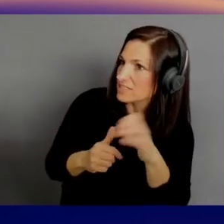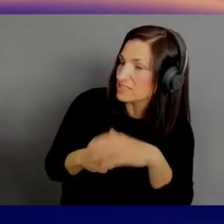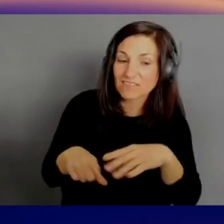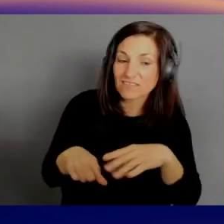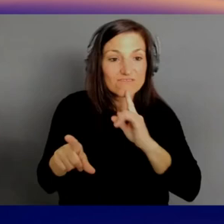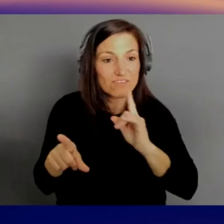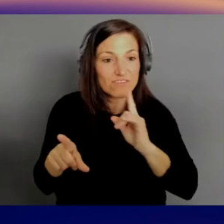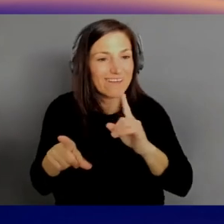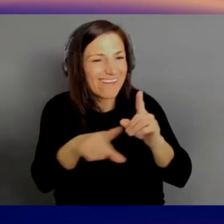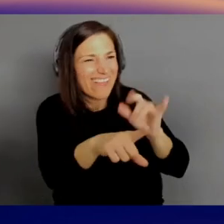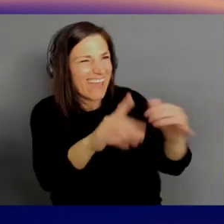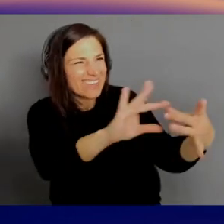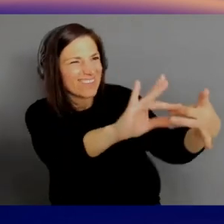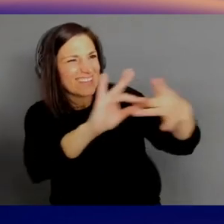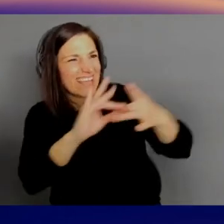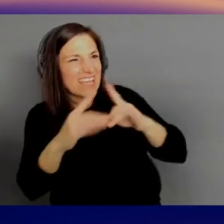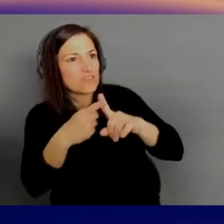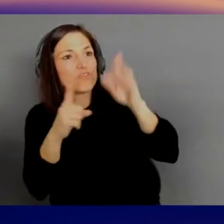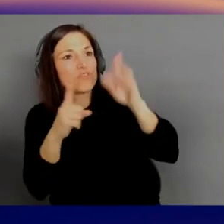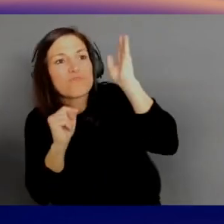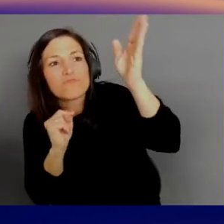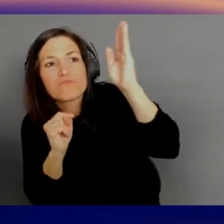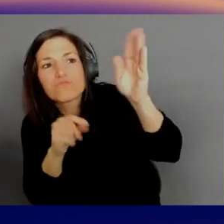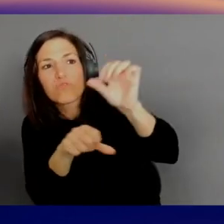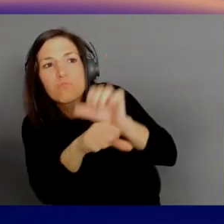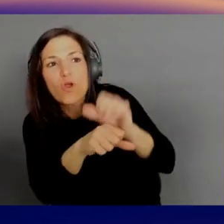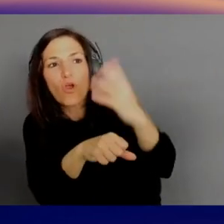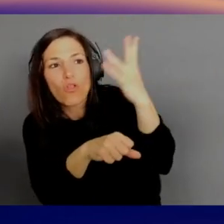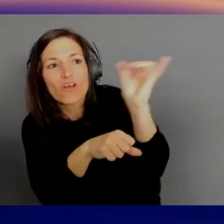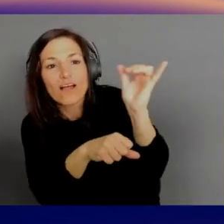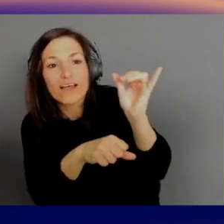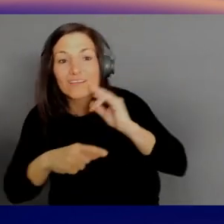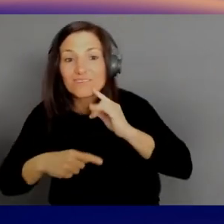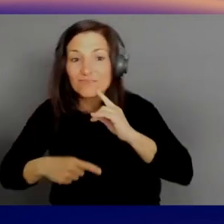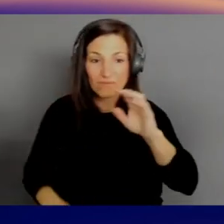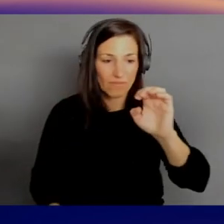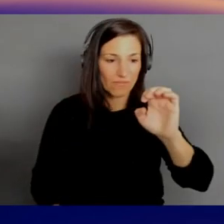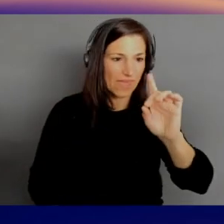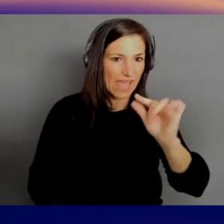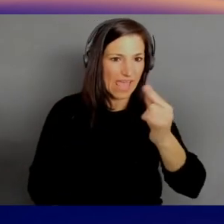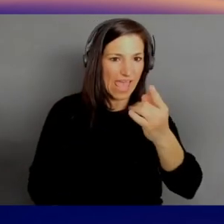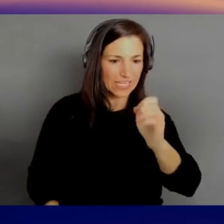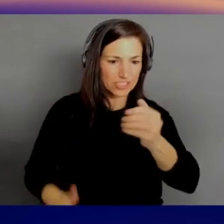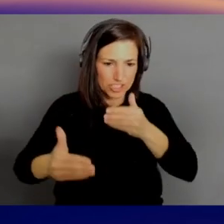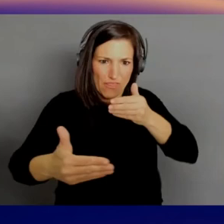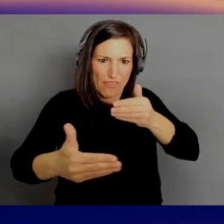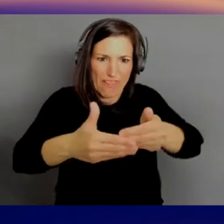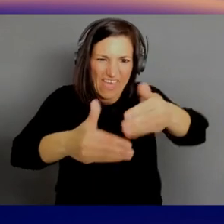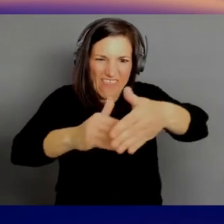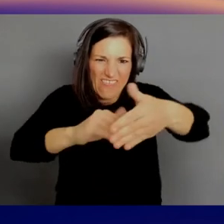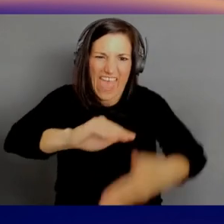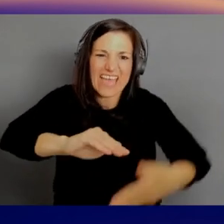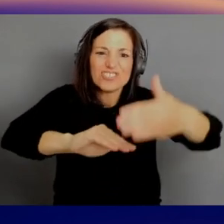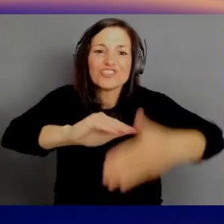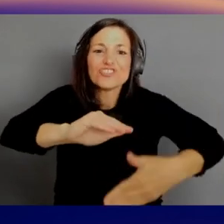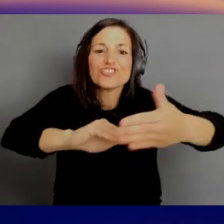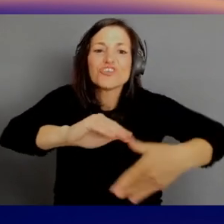Because the edge is pushing further and further out. All the way into space. [AM] Oh, yeah. And so when you think about 5G,